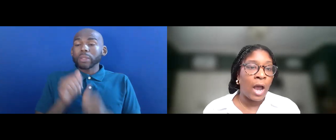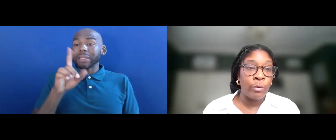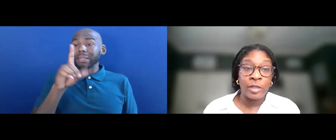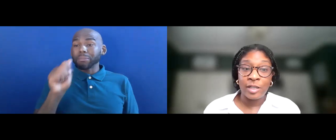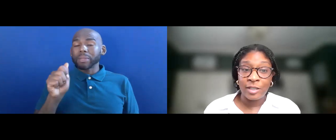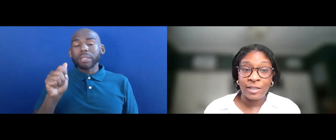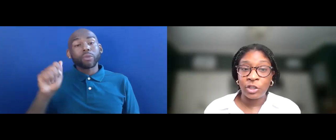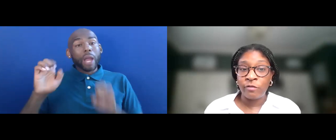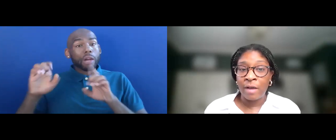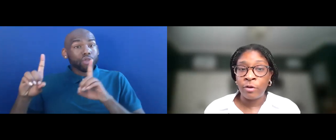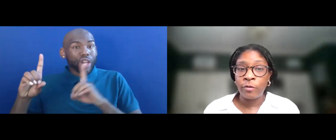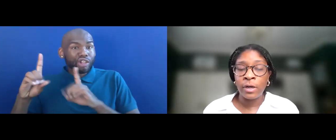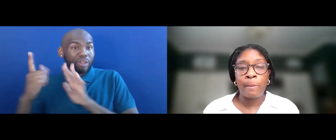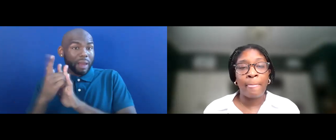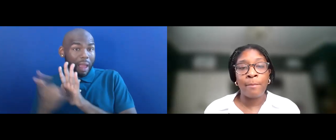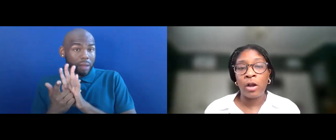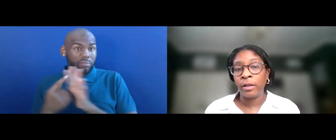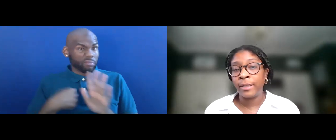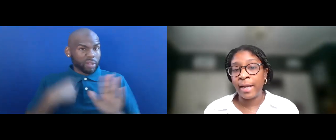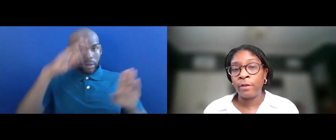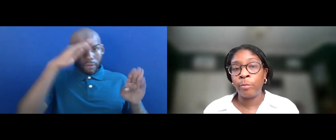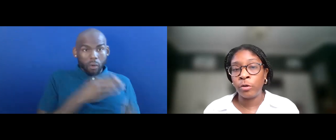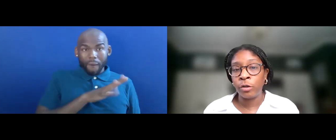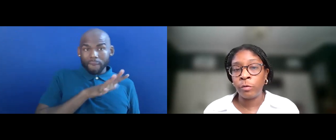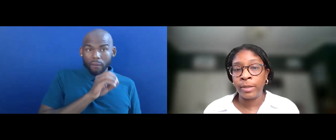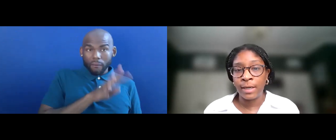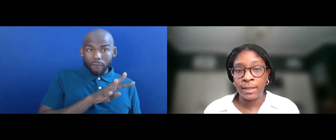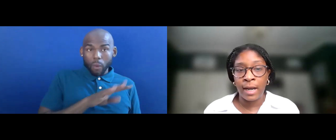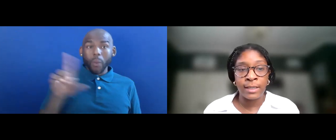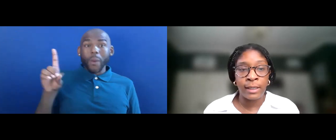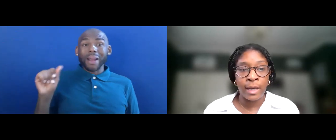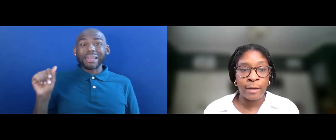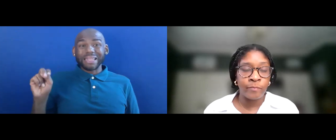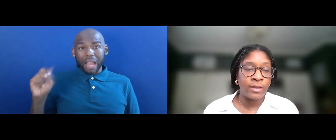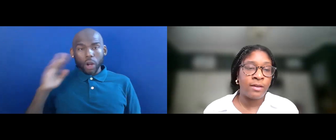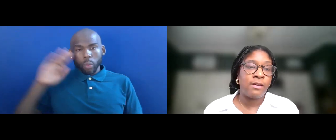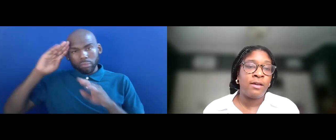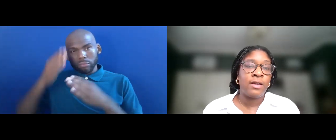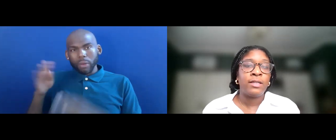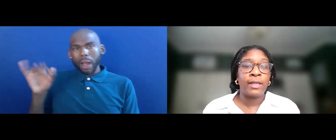I WILL BE DISCUSSING SECTION 504 AND DAN WILL BE DISCUSSING IDEA.